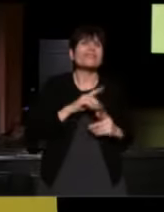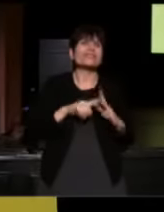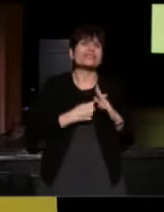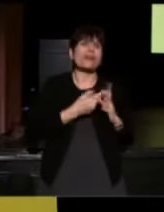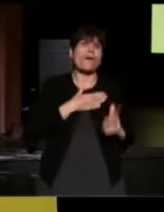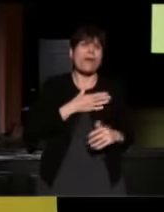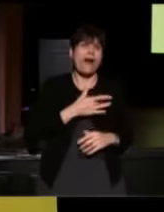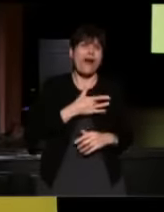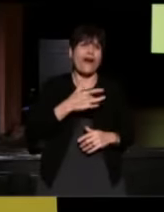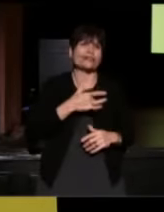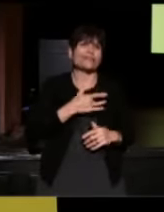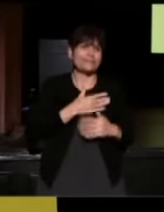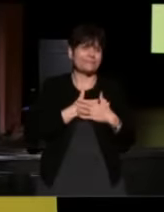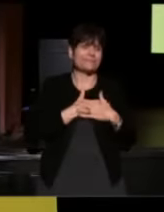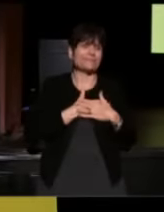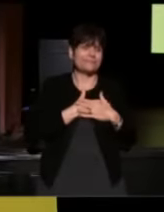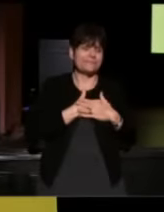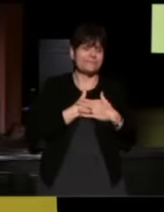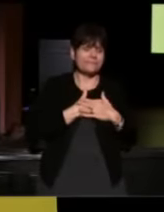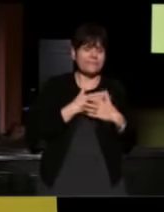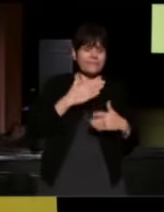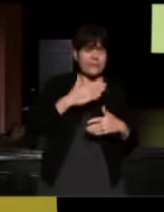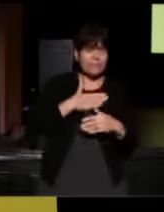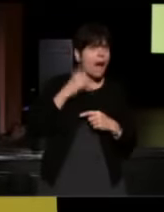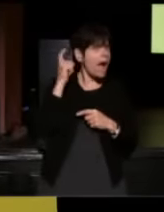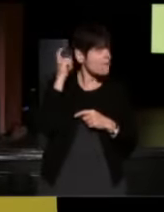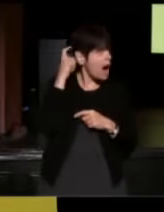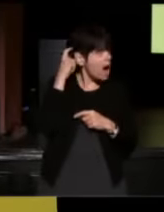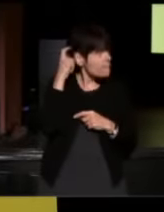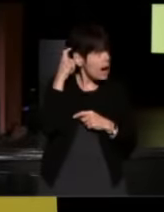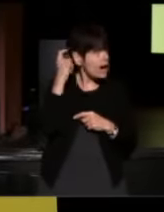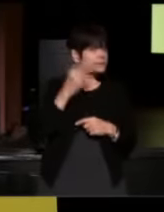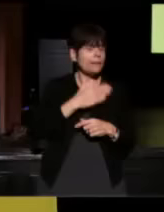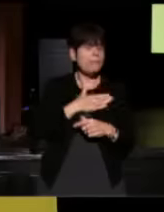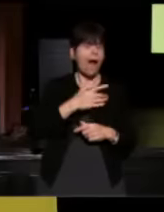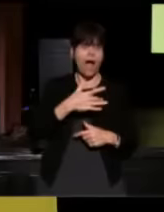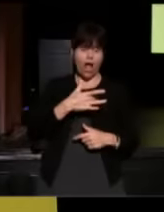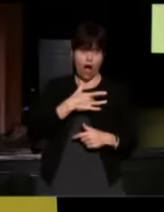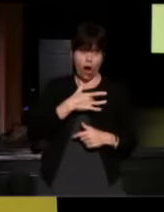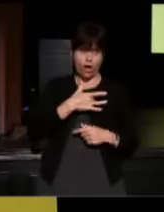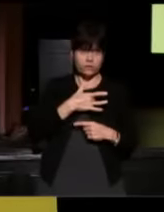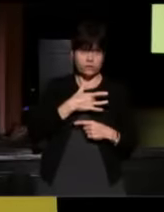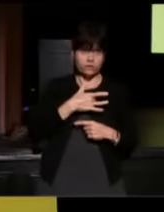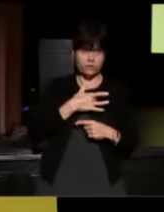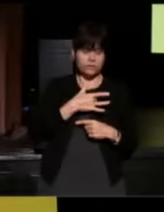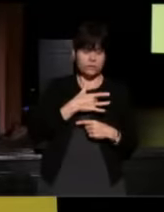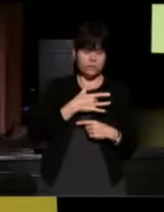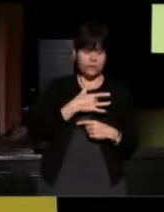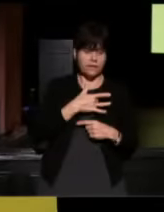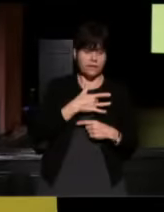In my mind and my heart, there has never been,